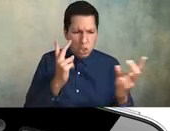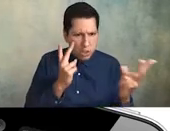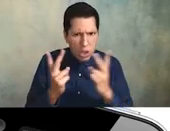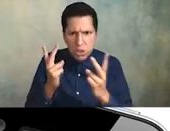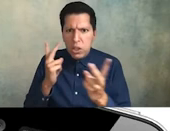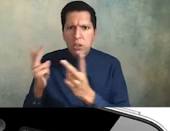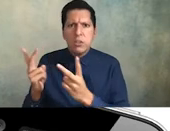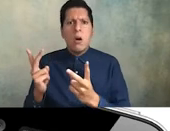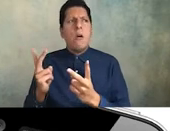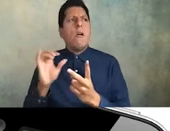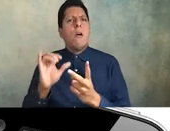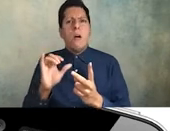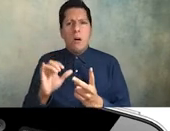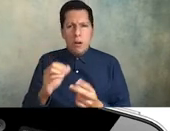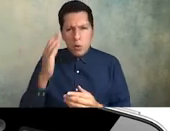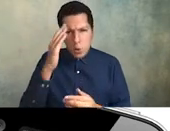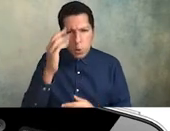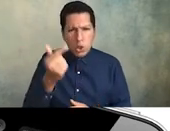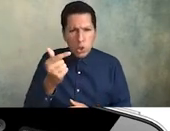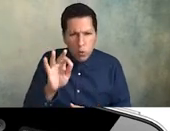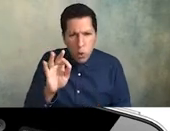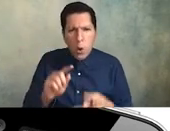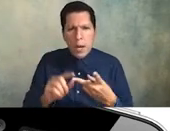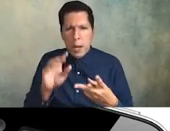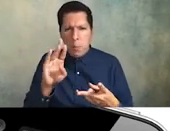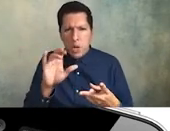response to the murders of george floyd and Breonna taylor there were lots of community